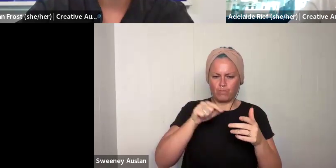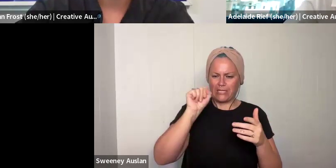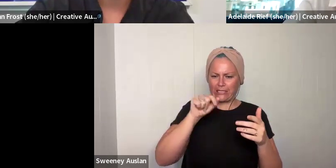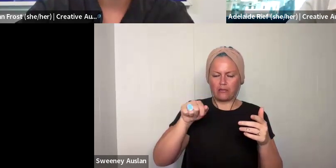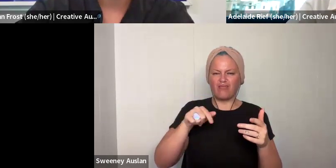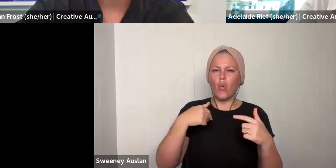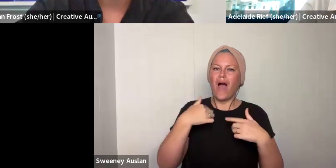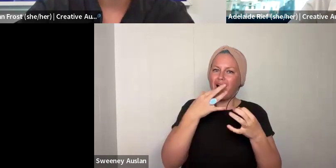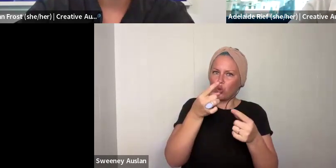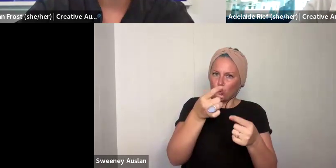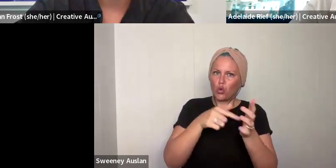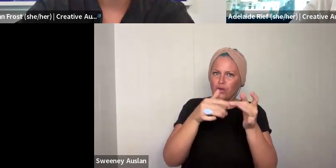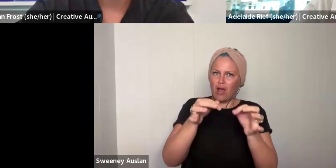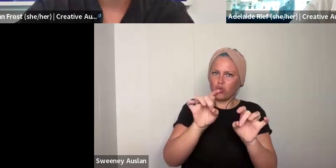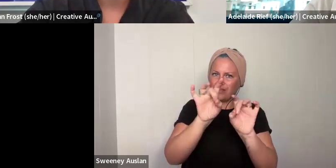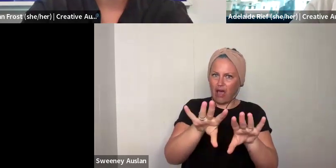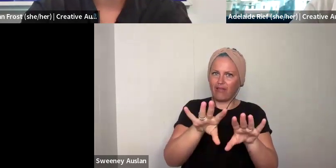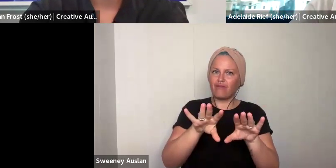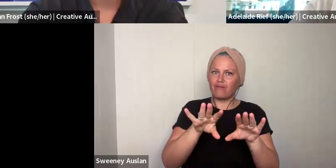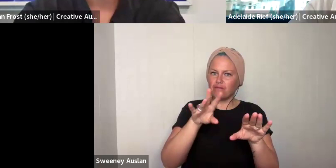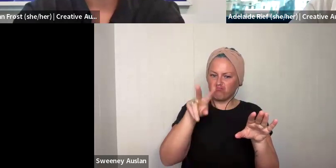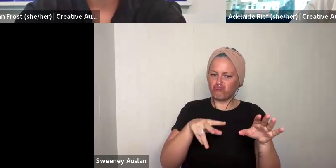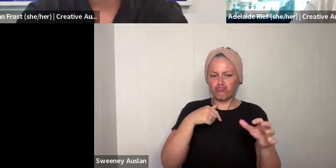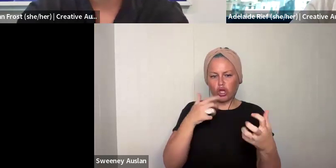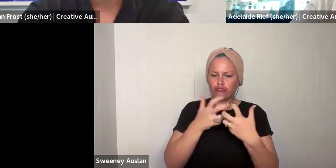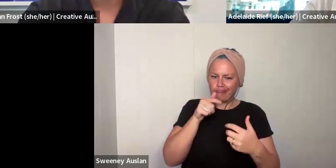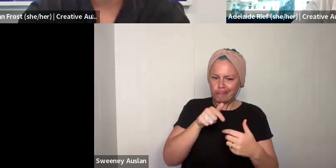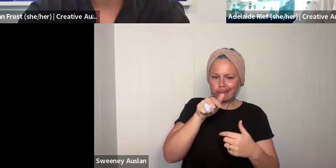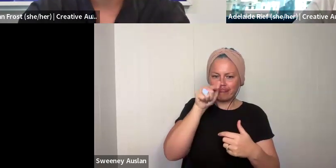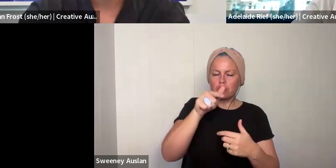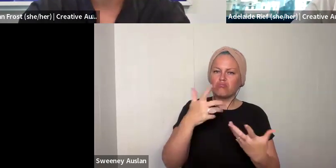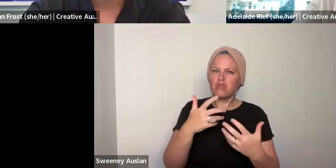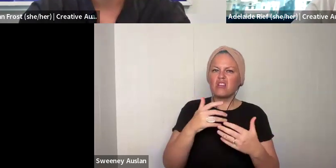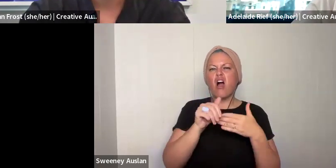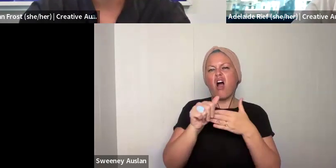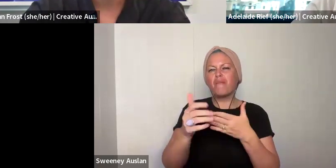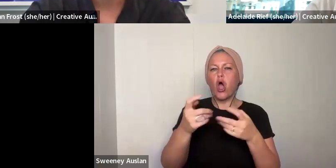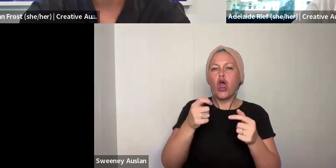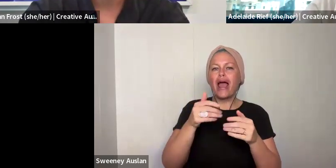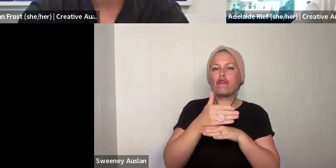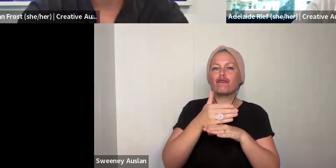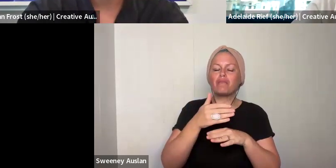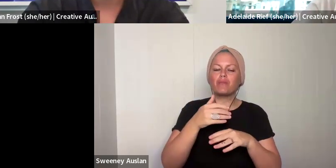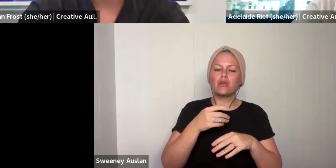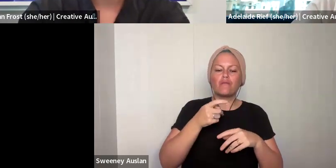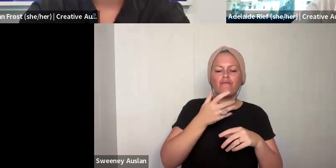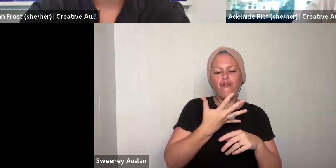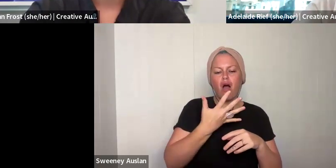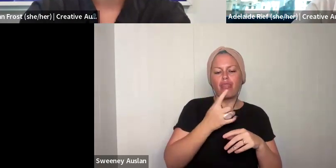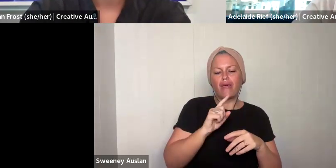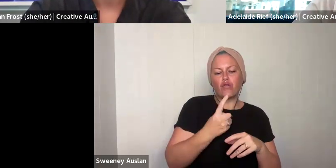this. We are really happy for you to self identify. the career stage. As a guide. We would say that early